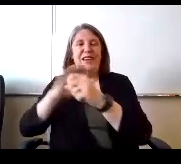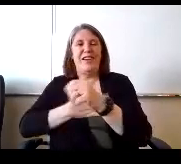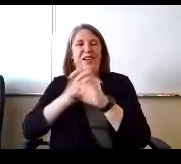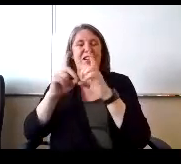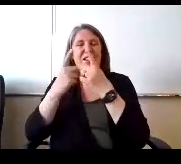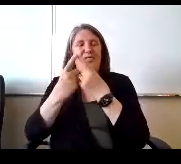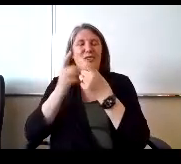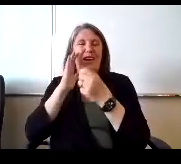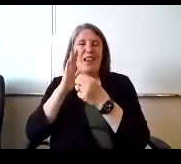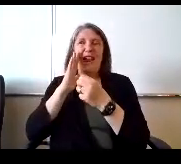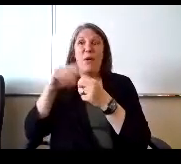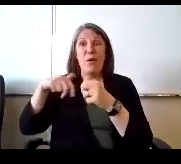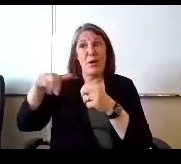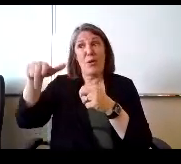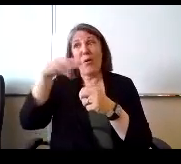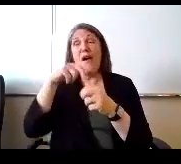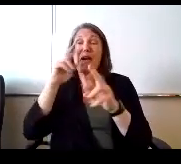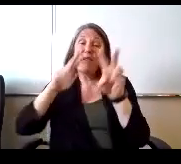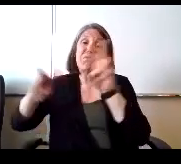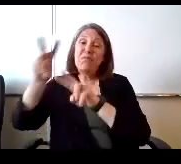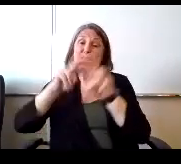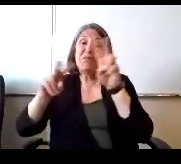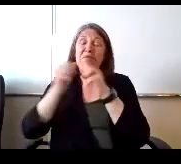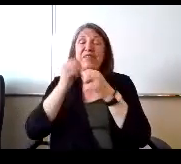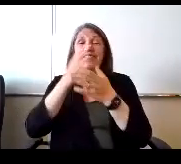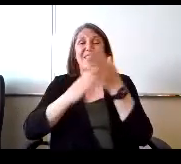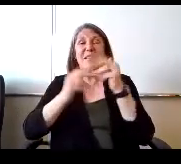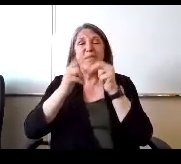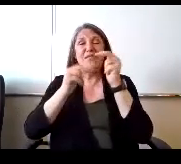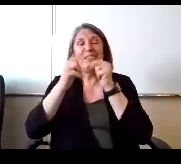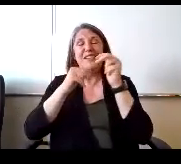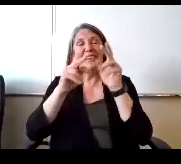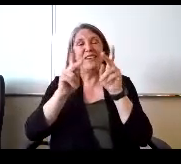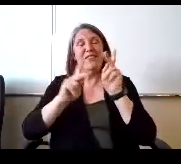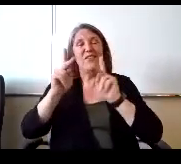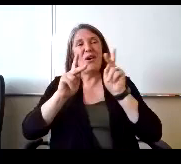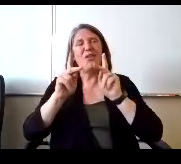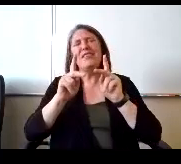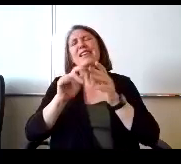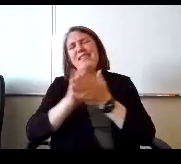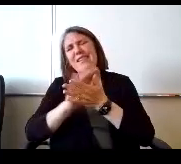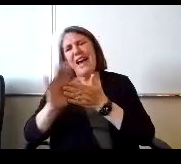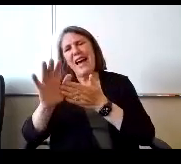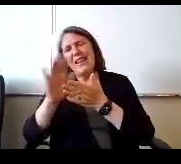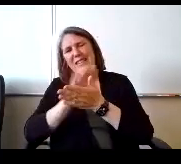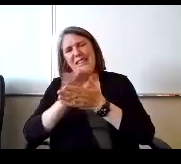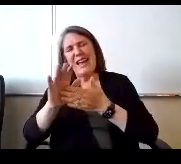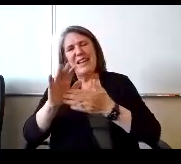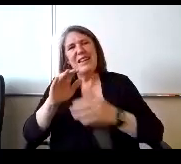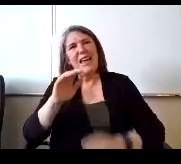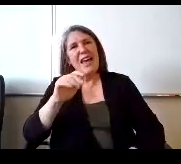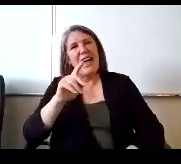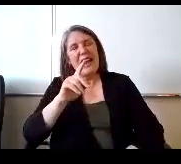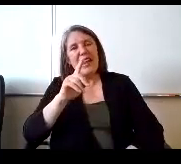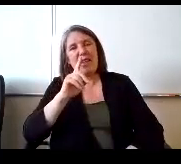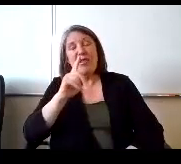I'm going to go walk it tomorrow with some of the facilities books. It is nice. It is too bad two bathrooms.